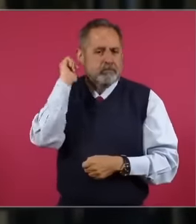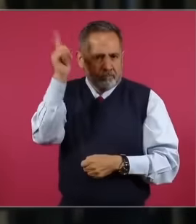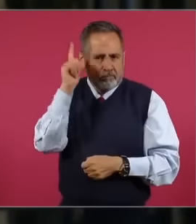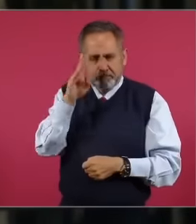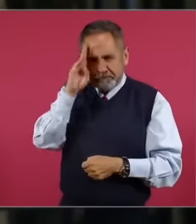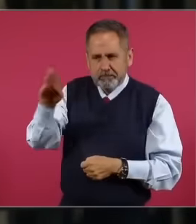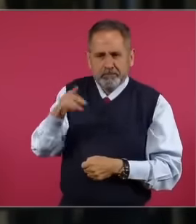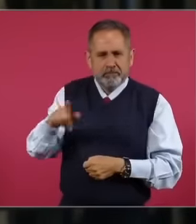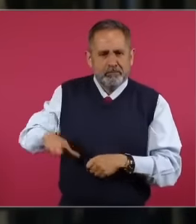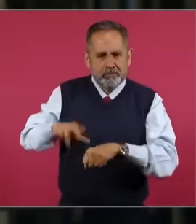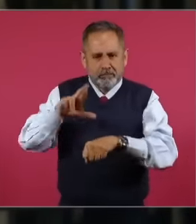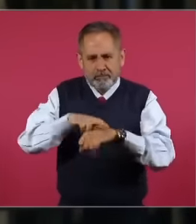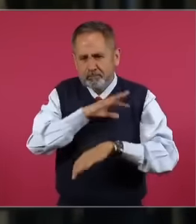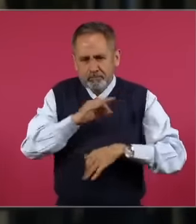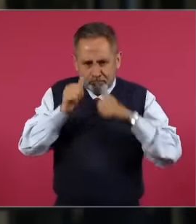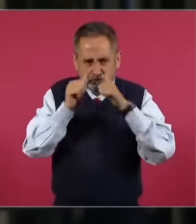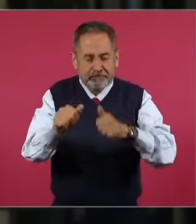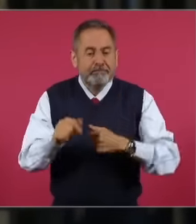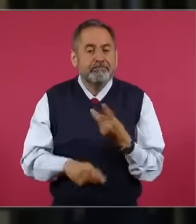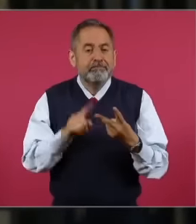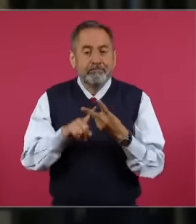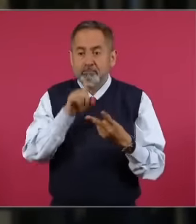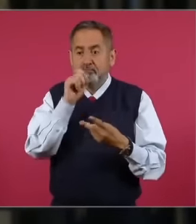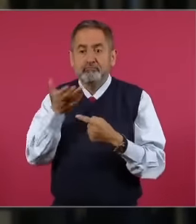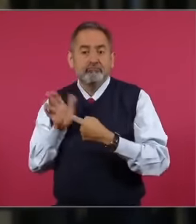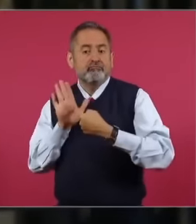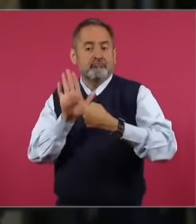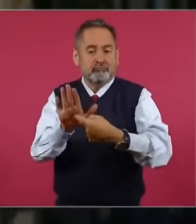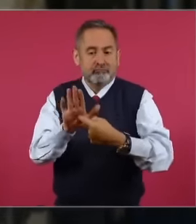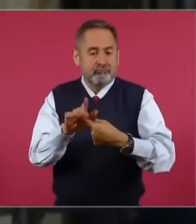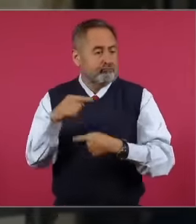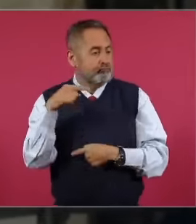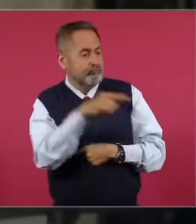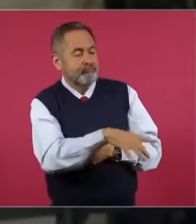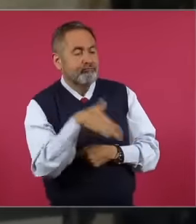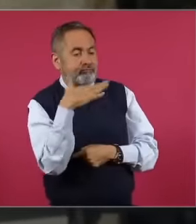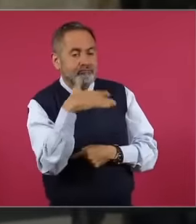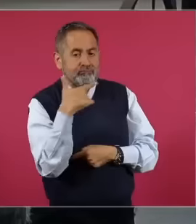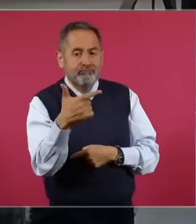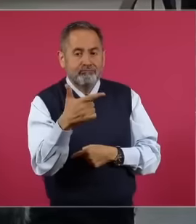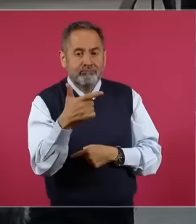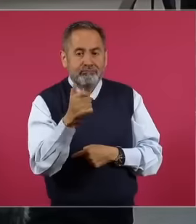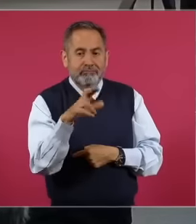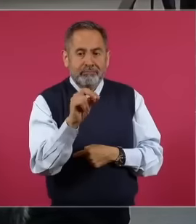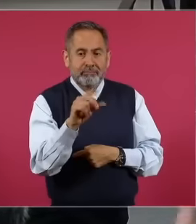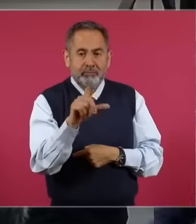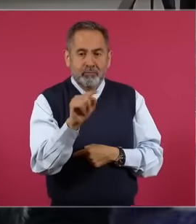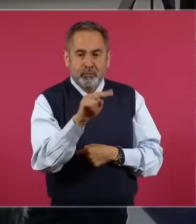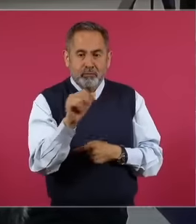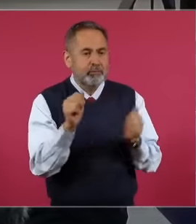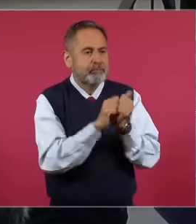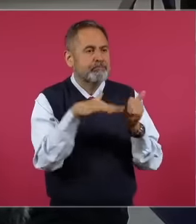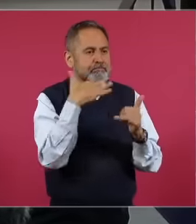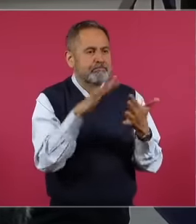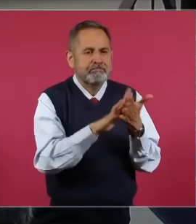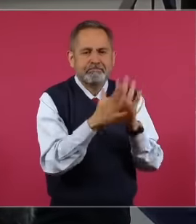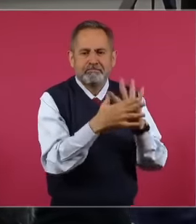can attend to me, I exposed the links between Genaro García Luna and organized crime. linked to the Sinaloa cartel